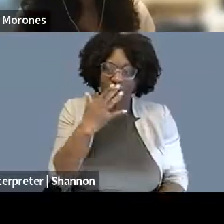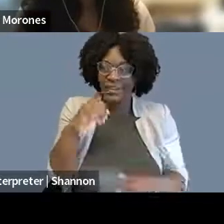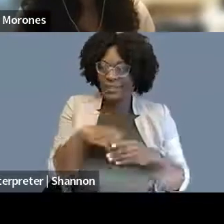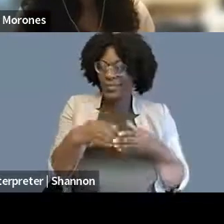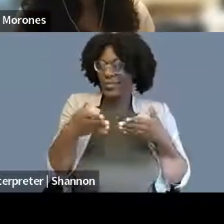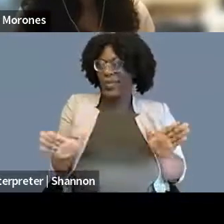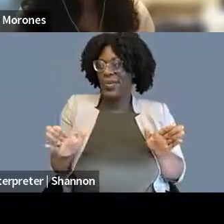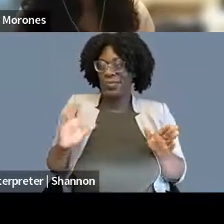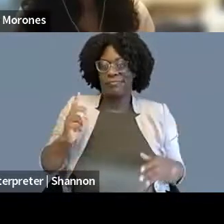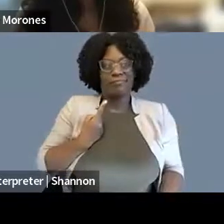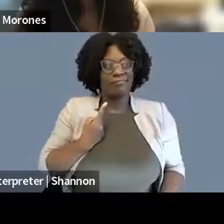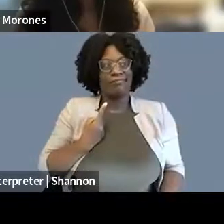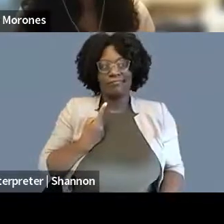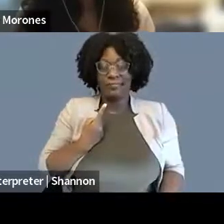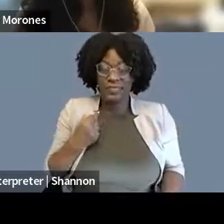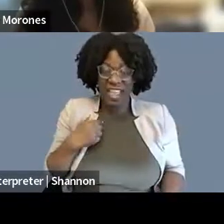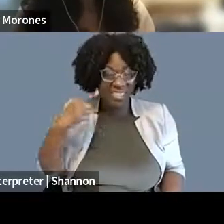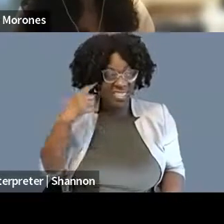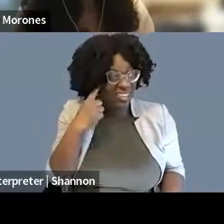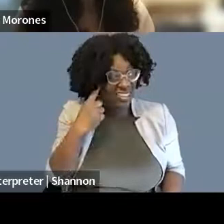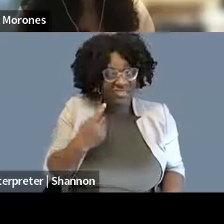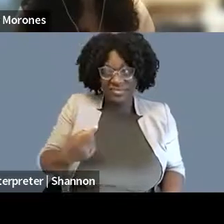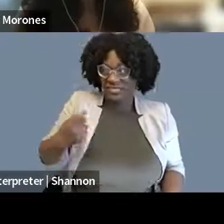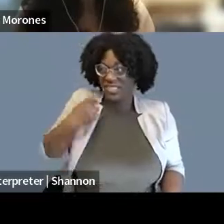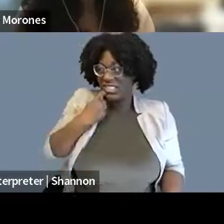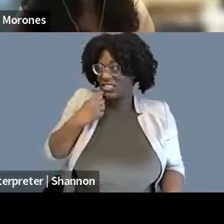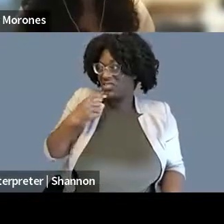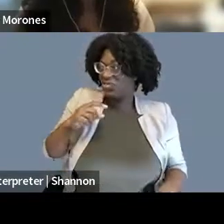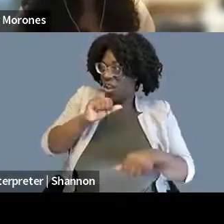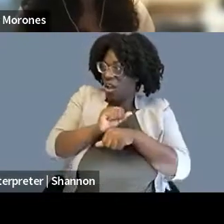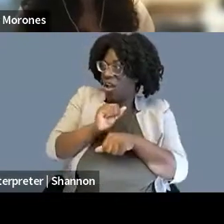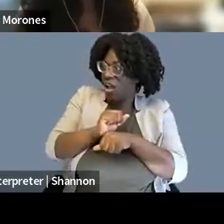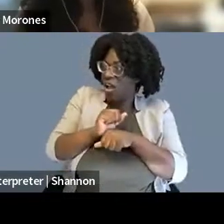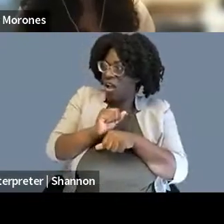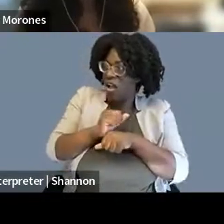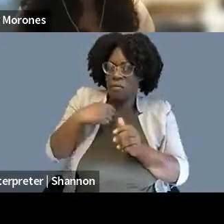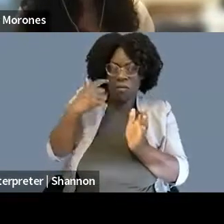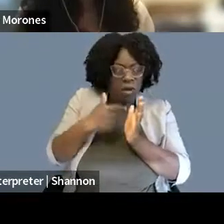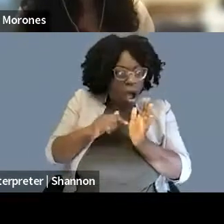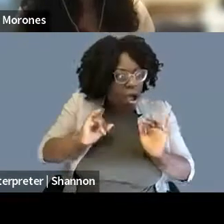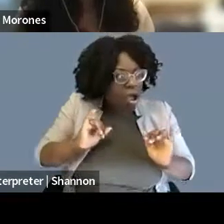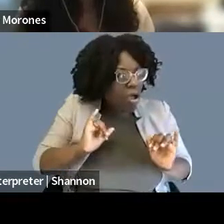and I think only place to date where I wasn't and that was, there was really a liberation there and it felt very viscerally different,